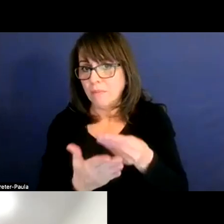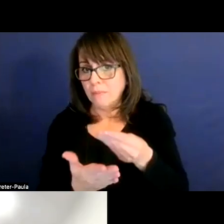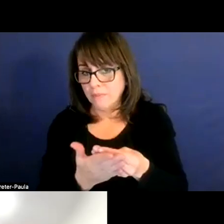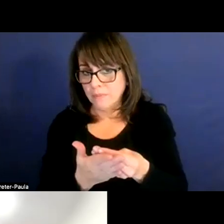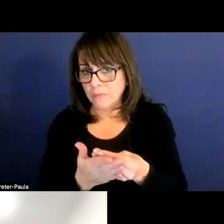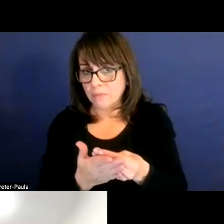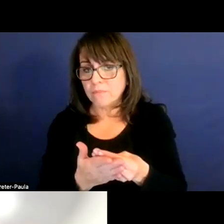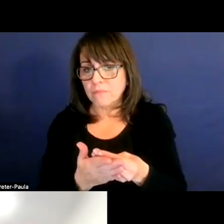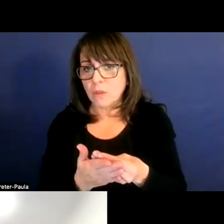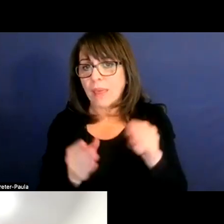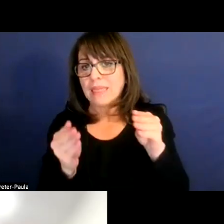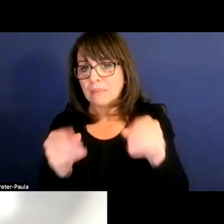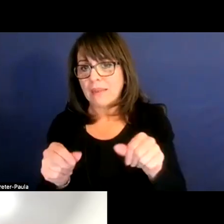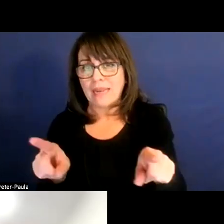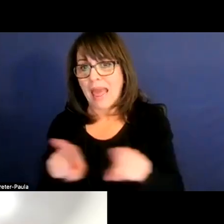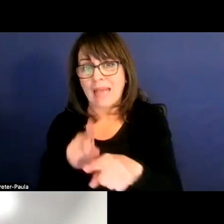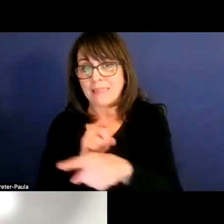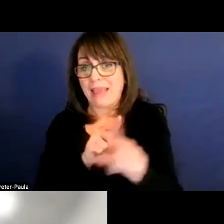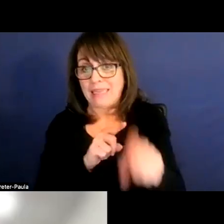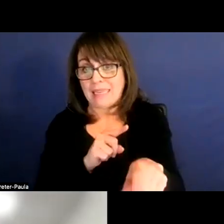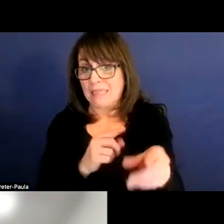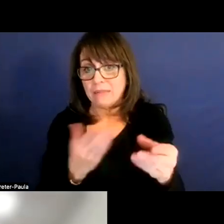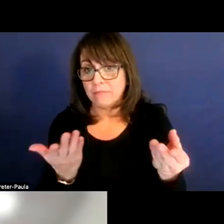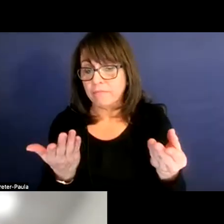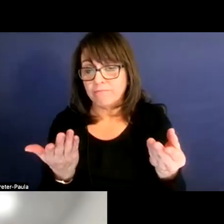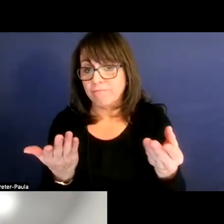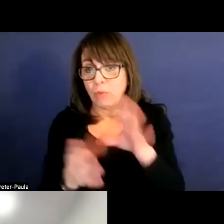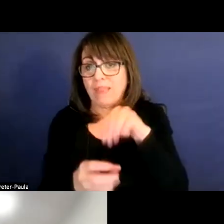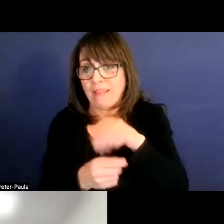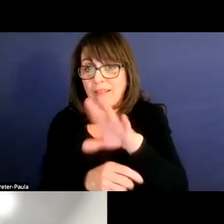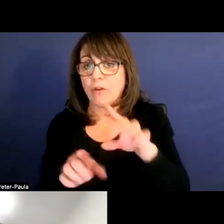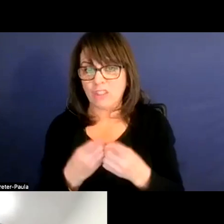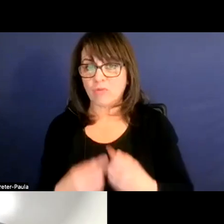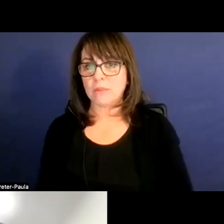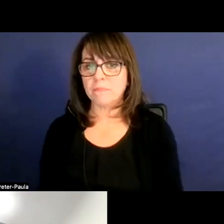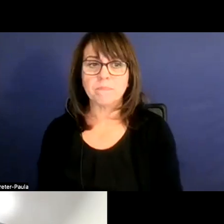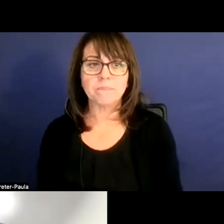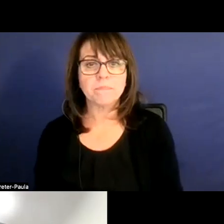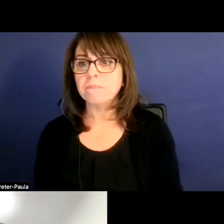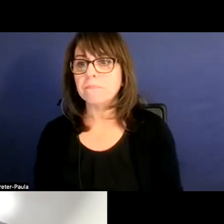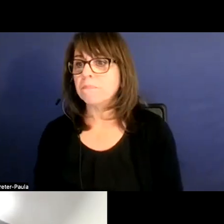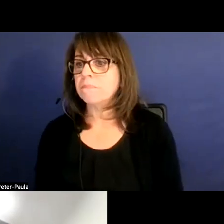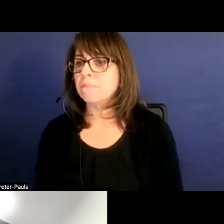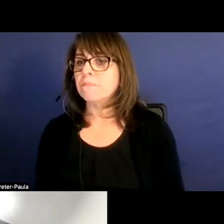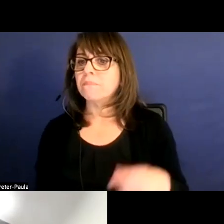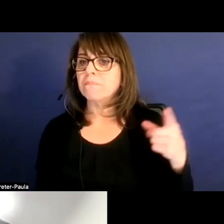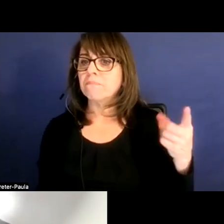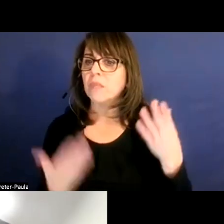so they can spend it as they need to spend it right in their district. And so I think you may have answered the next question